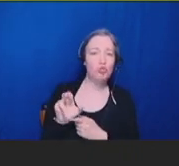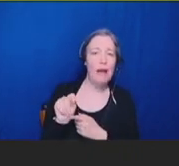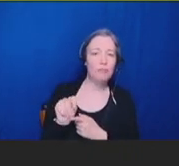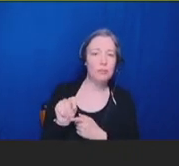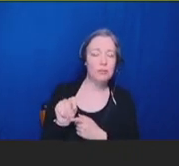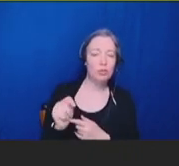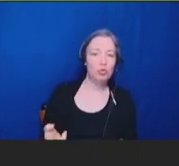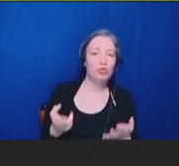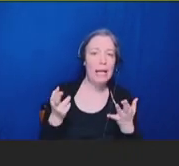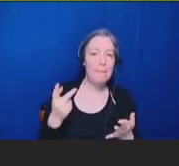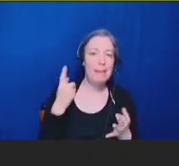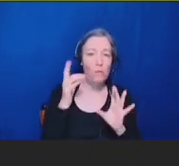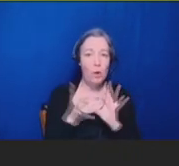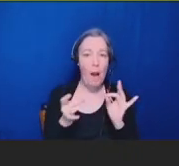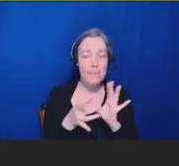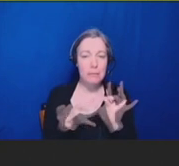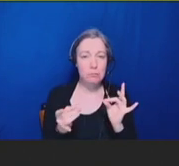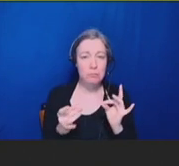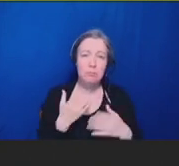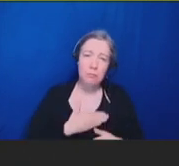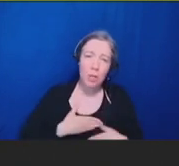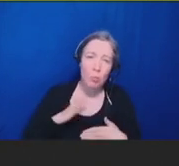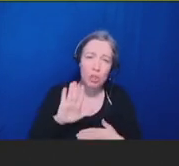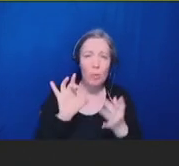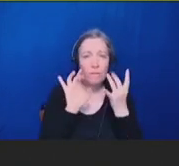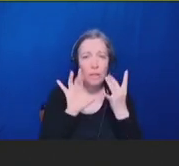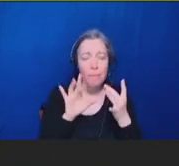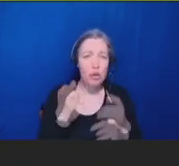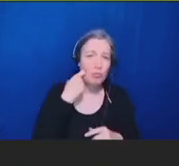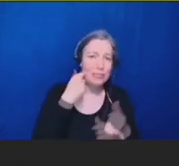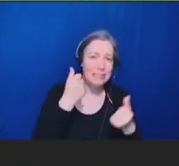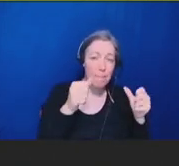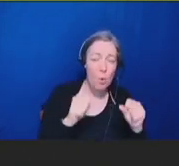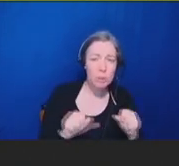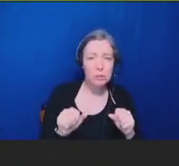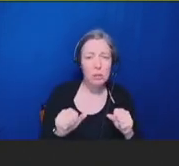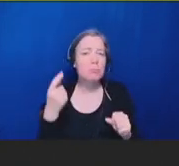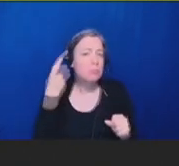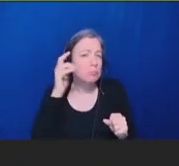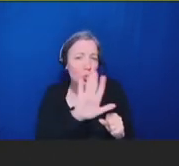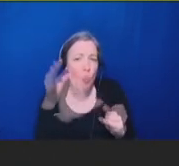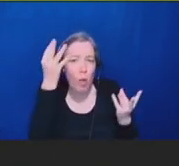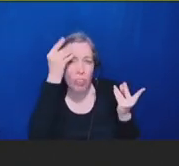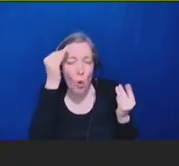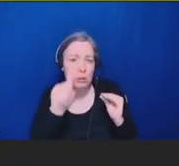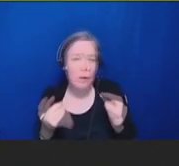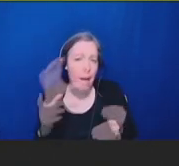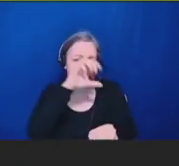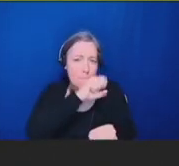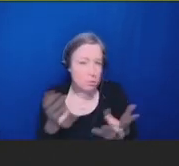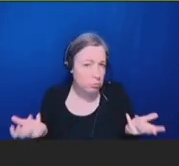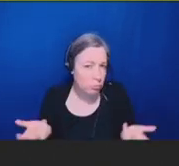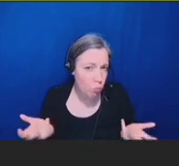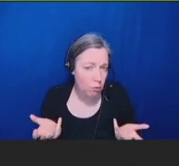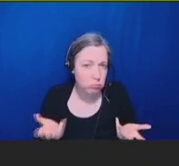ones we posted and also any thoughts about anything we've missed in these 32 recommendations